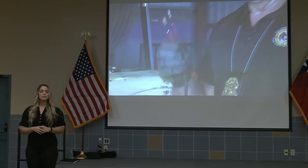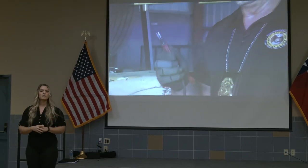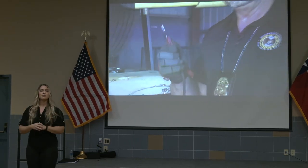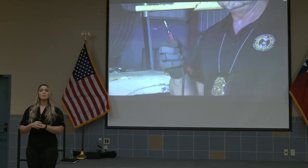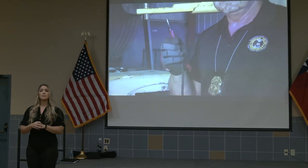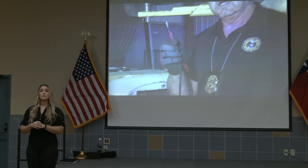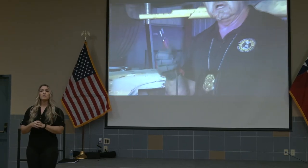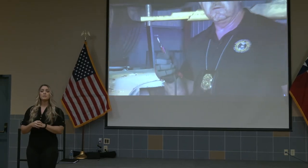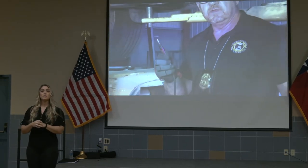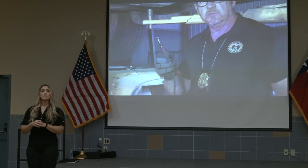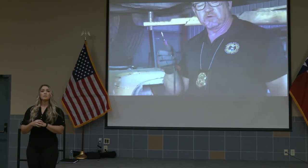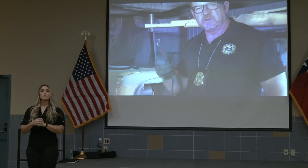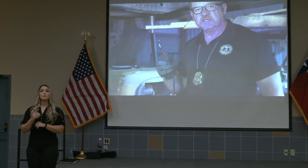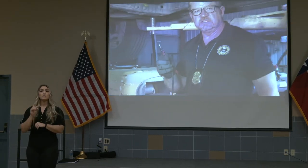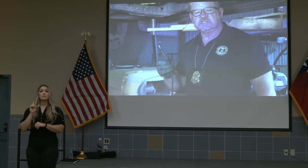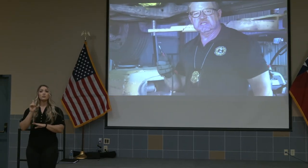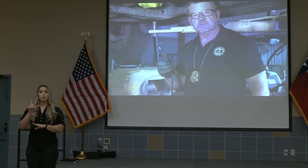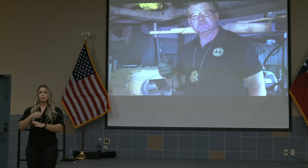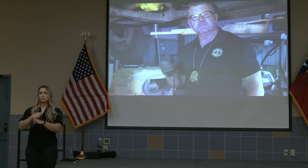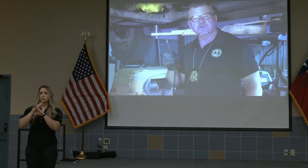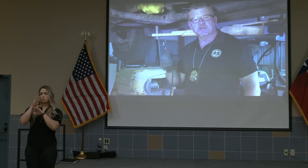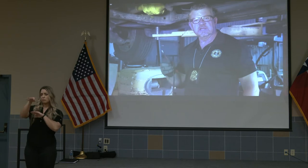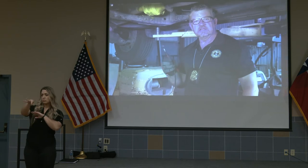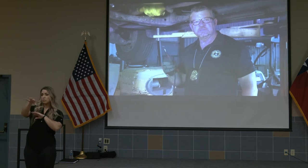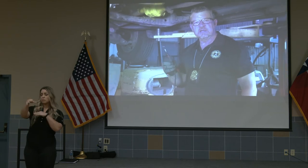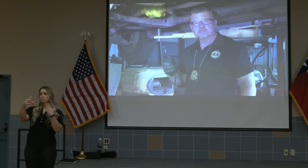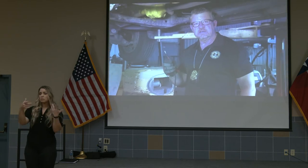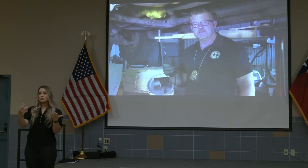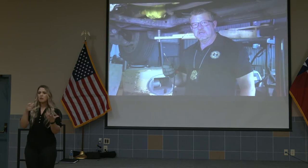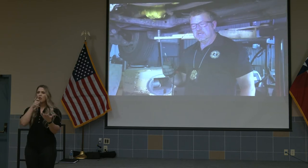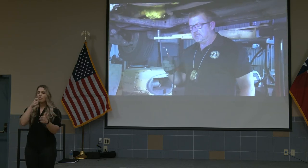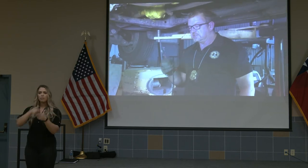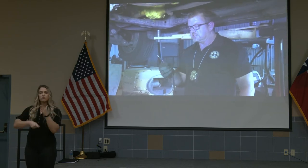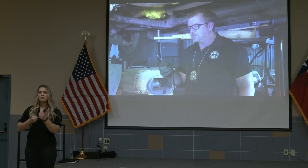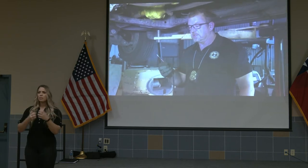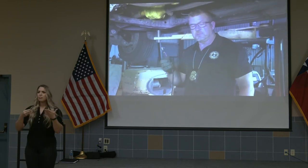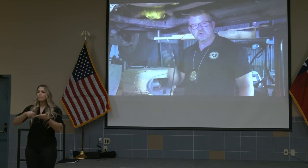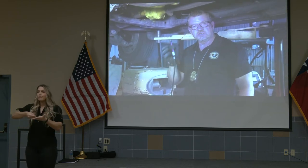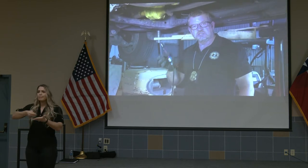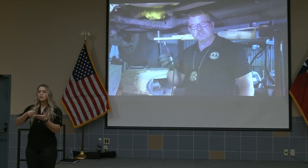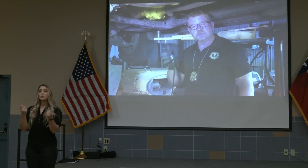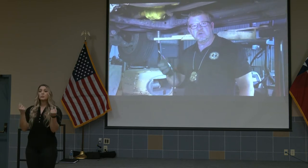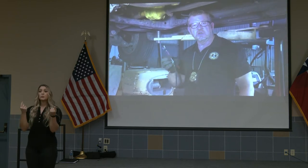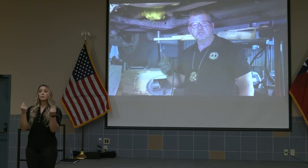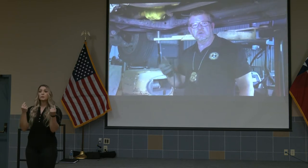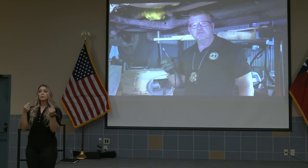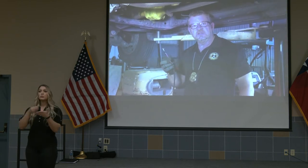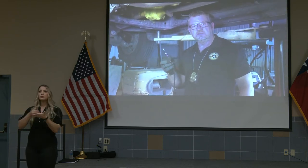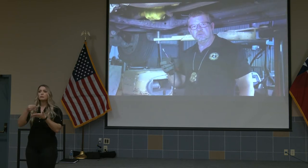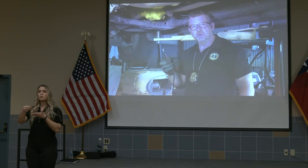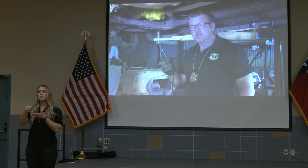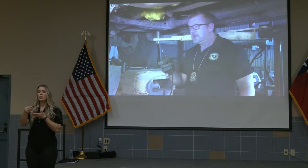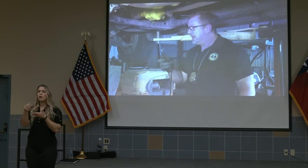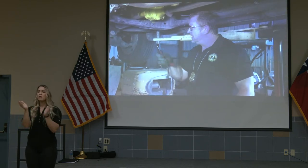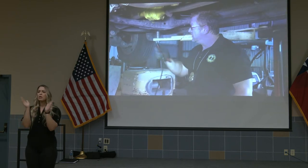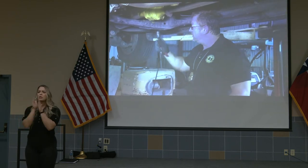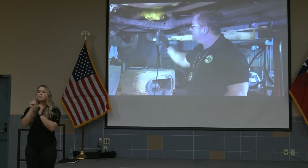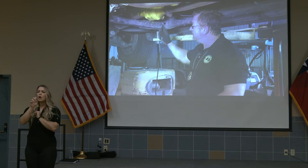One of the prevention tips that's very inexpensive is simply purchasing a small engraving tool and engraving